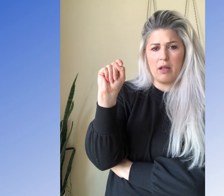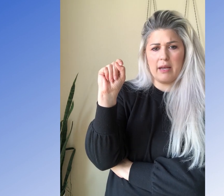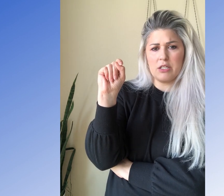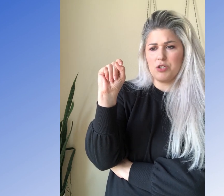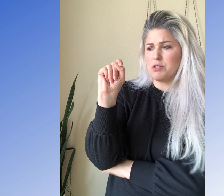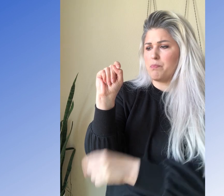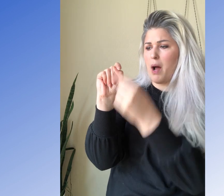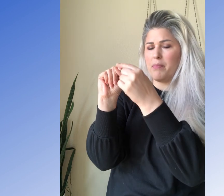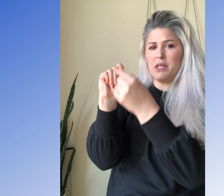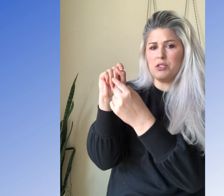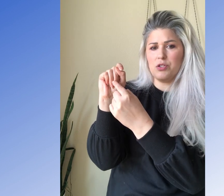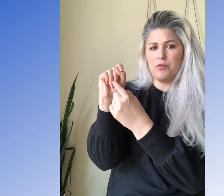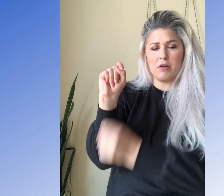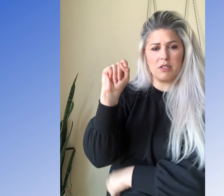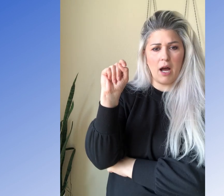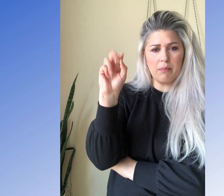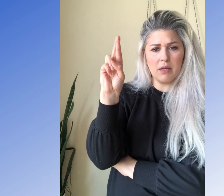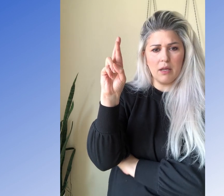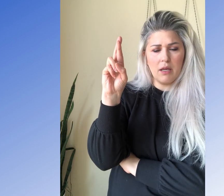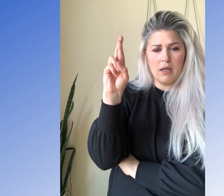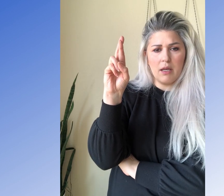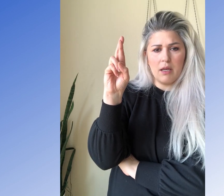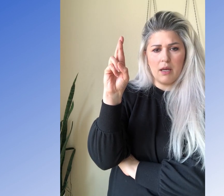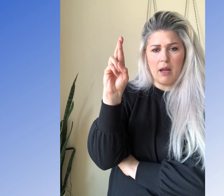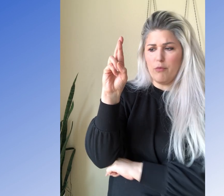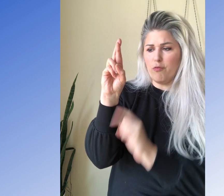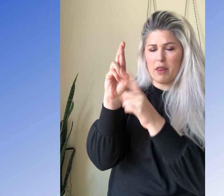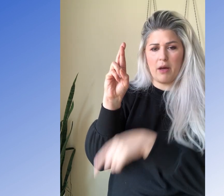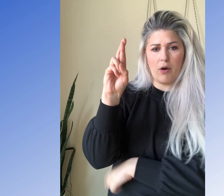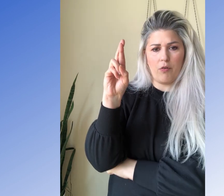All I need to do is pop these two fingers up and move my thumb over.